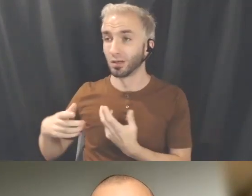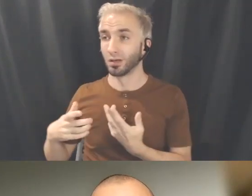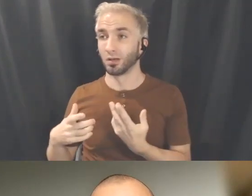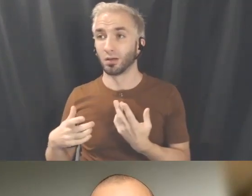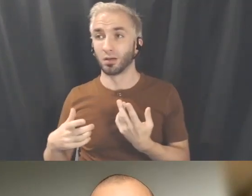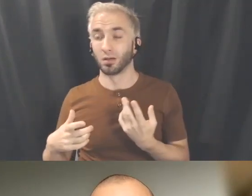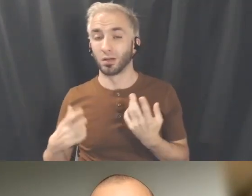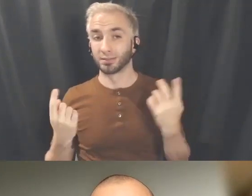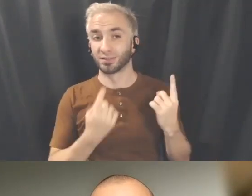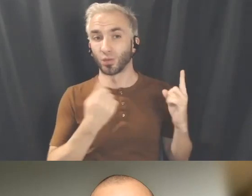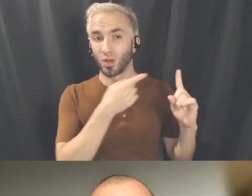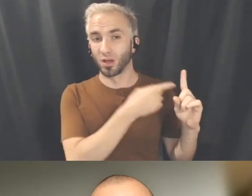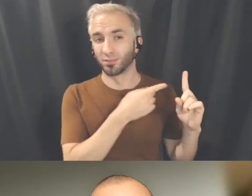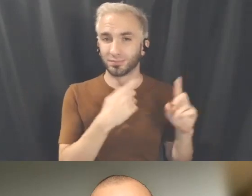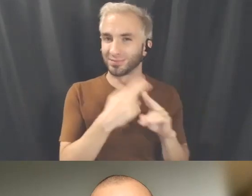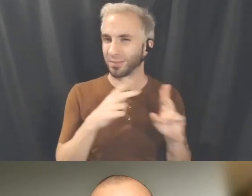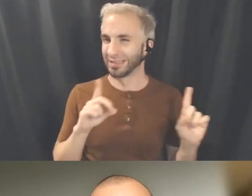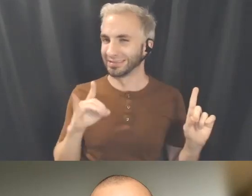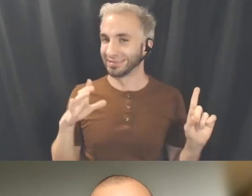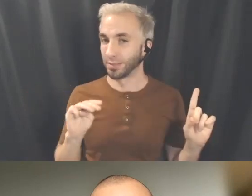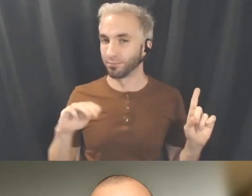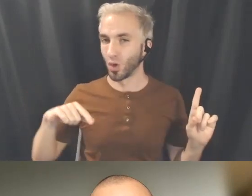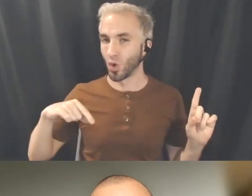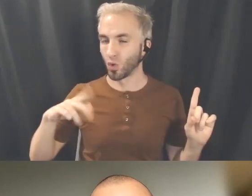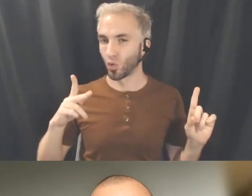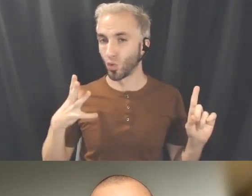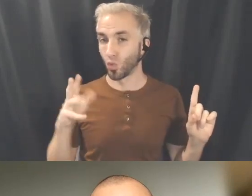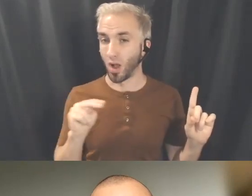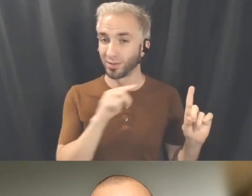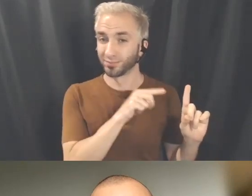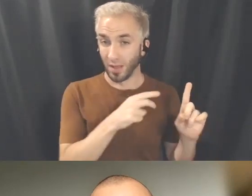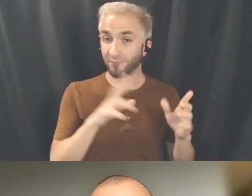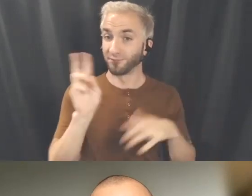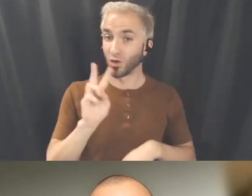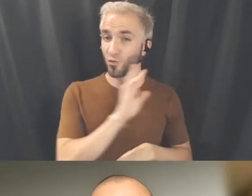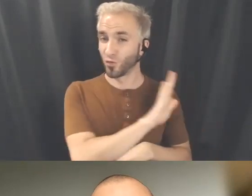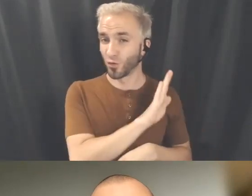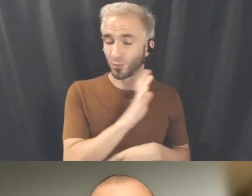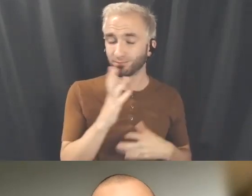Jing Huang who's a Vancouver-based choreographer who really likes my Dad's work, so then